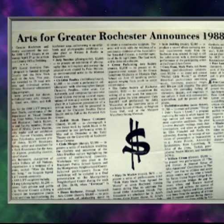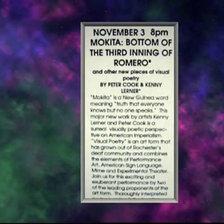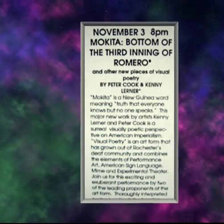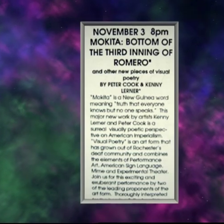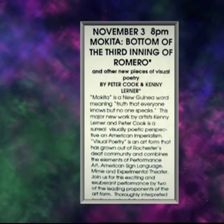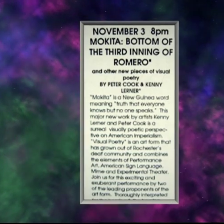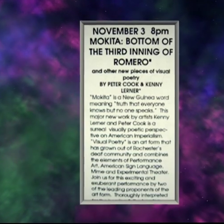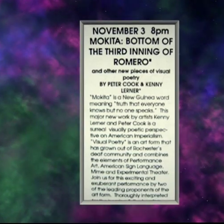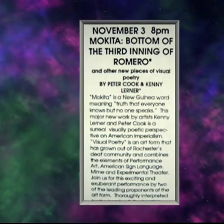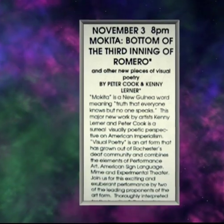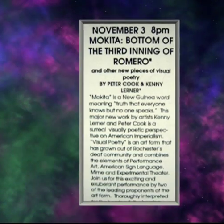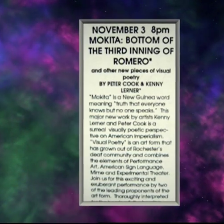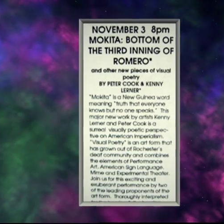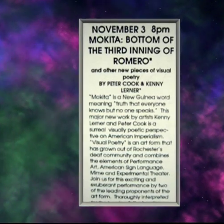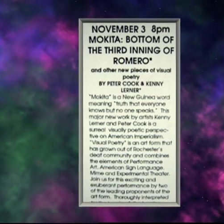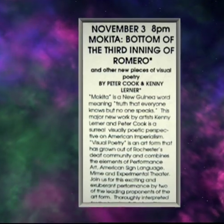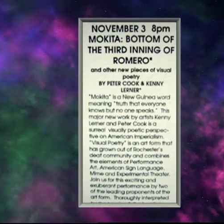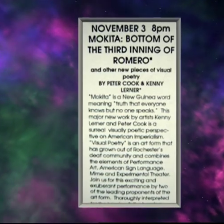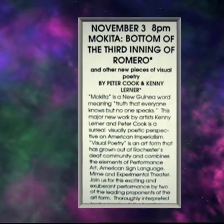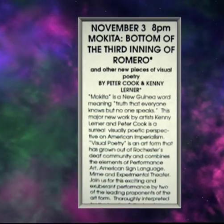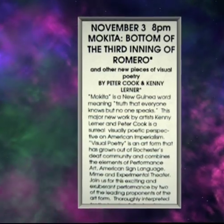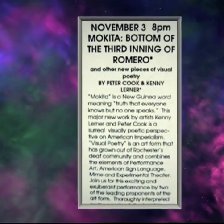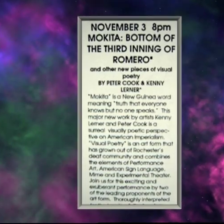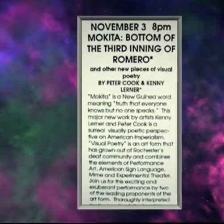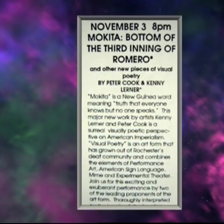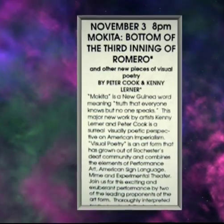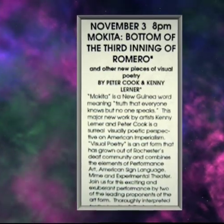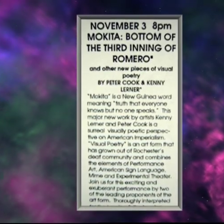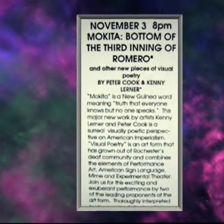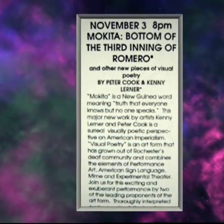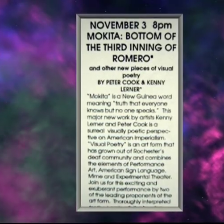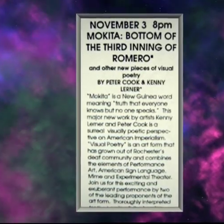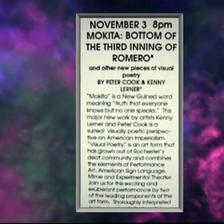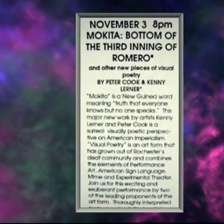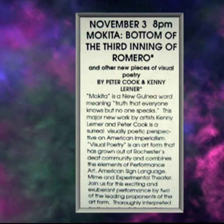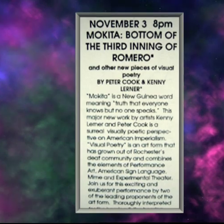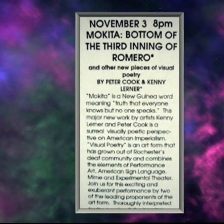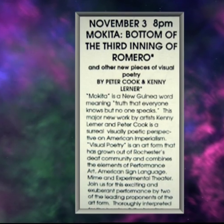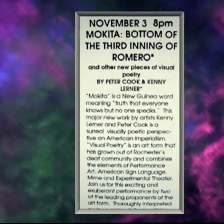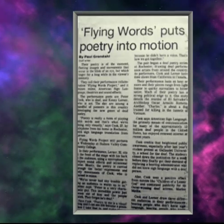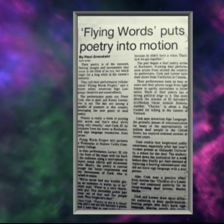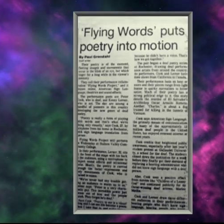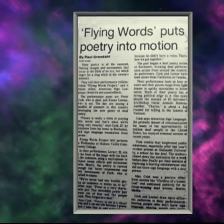There were articles in the newspapers - mainstream Rochester press actually had coverage of us,